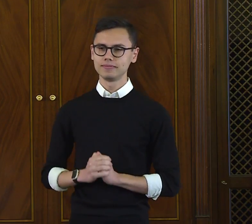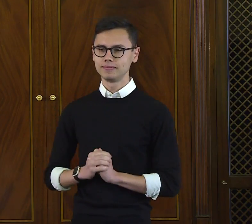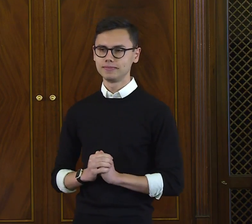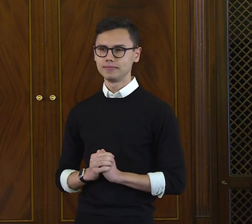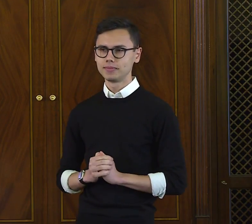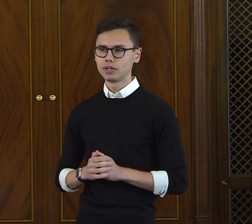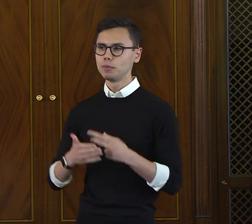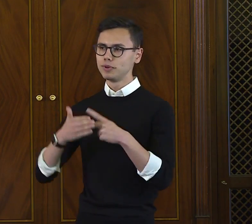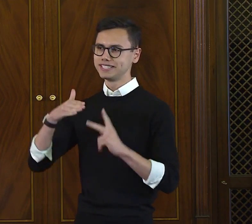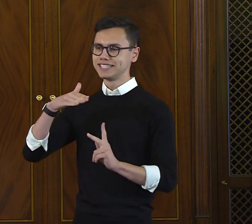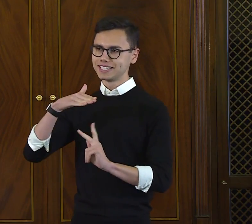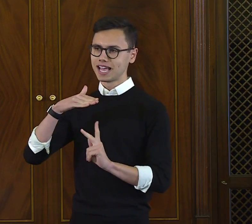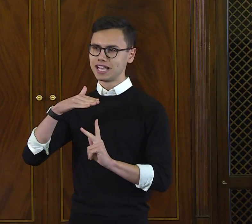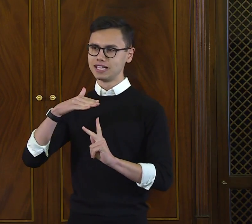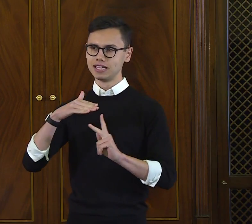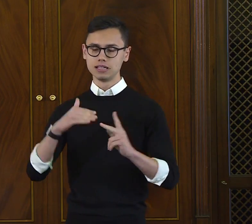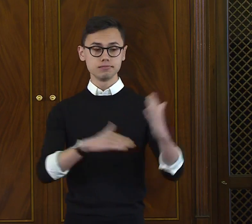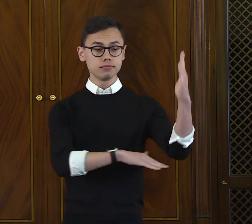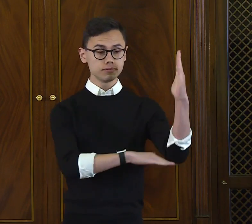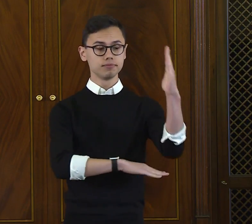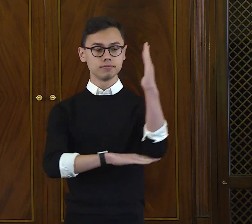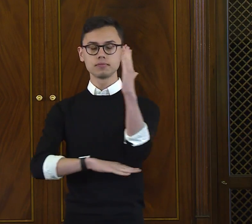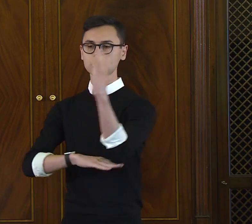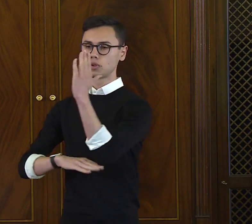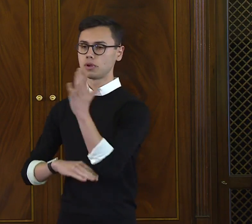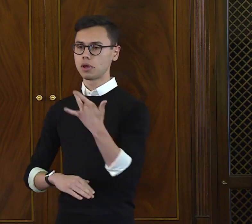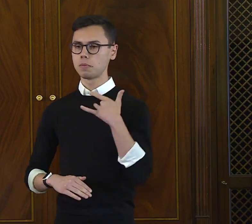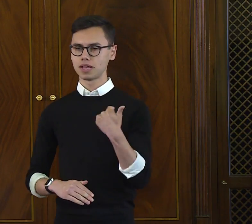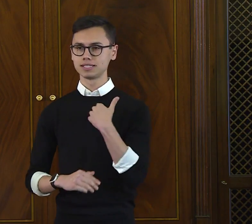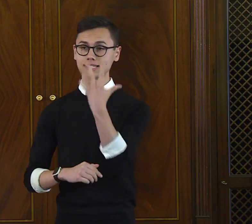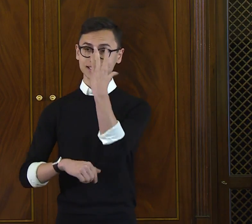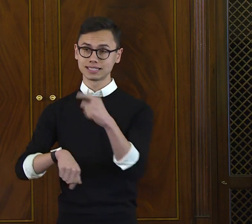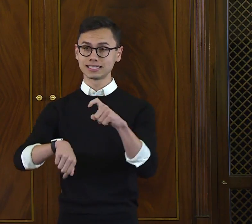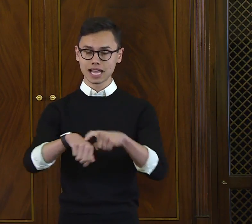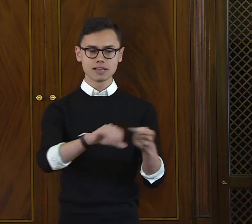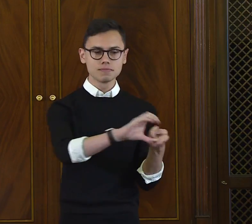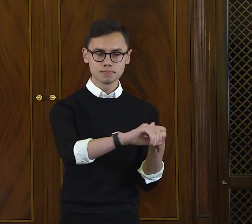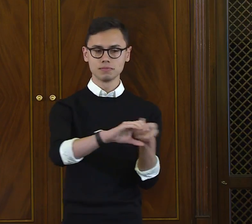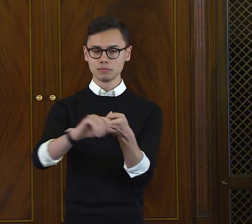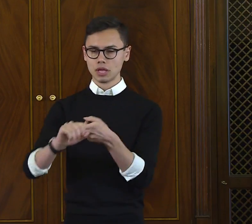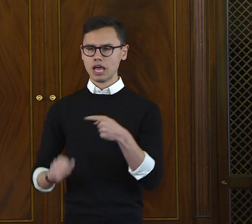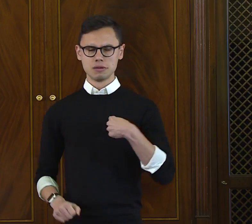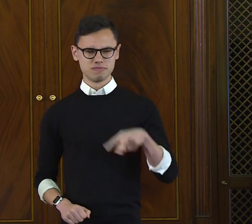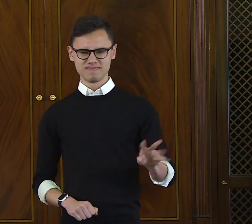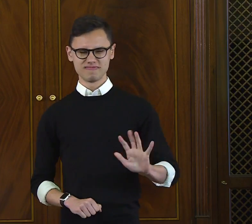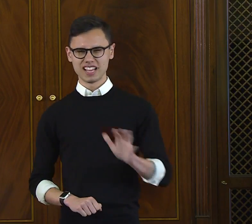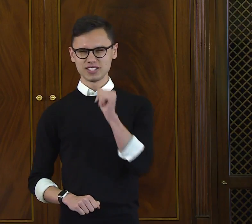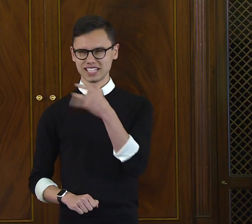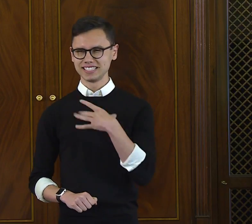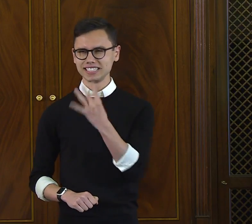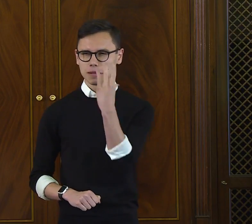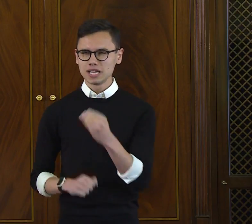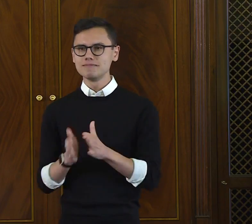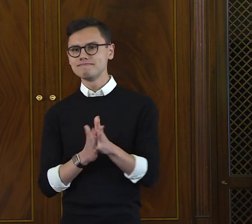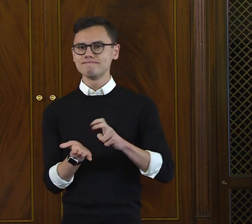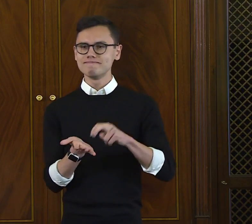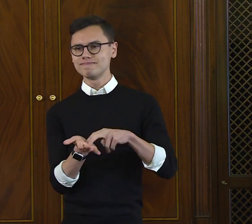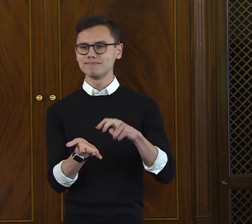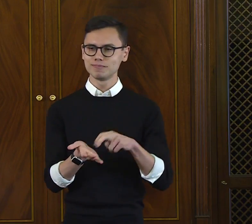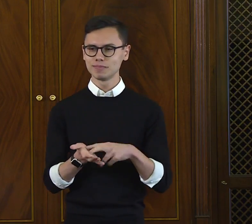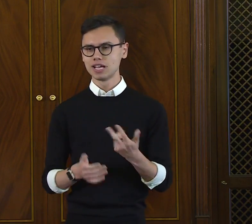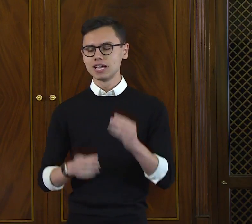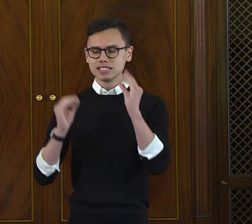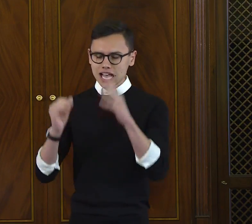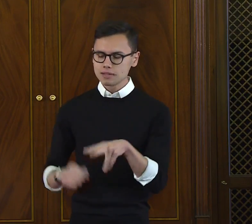We had a customary naptime, which was never my cup of tea.